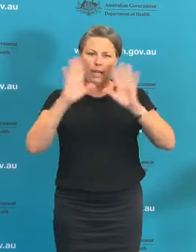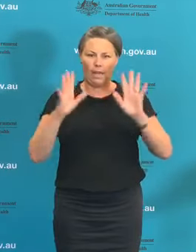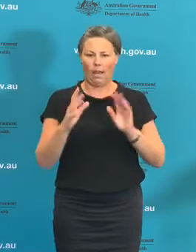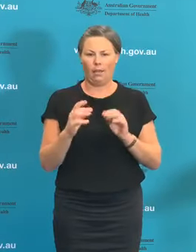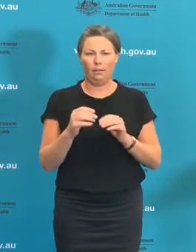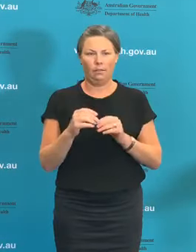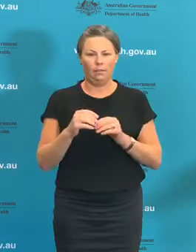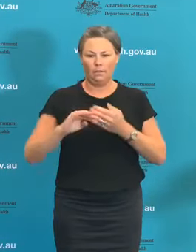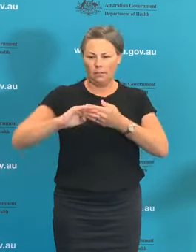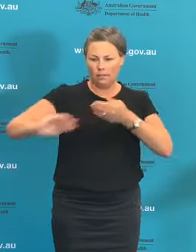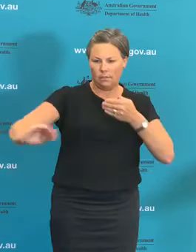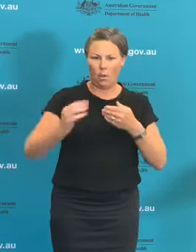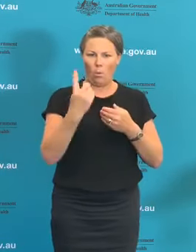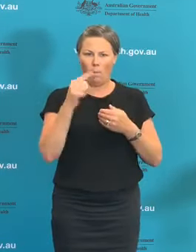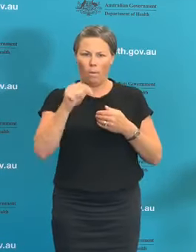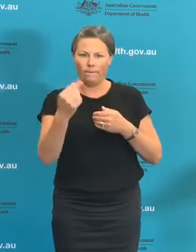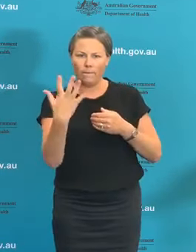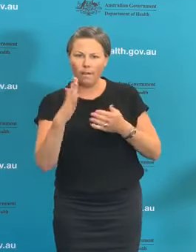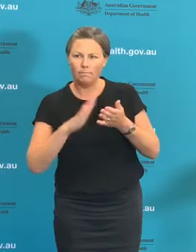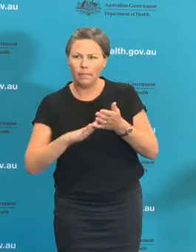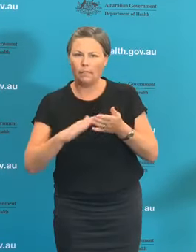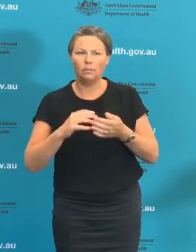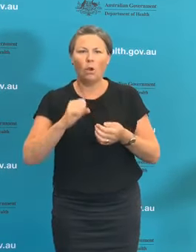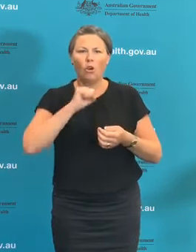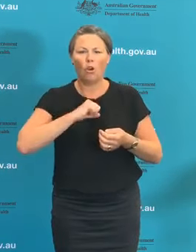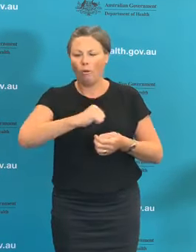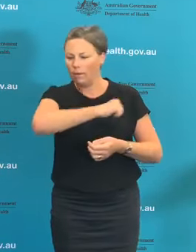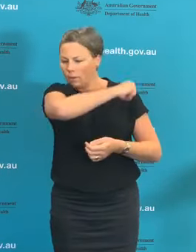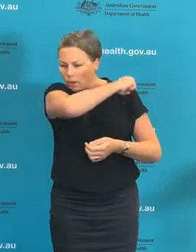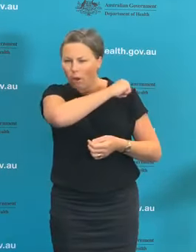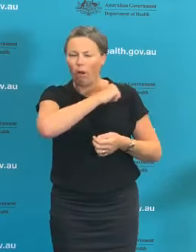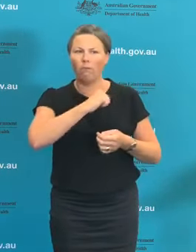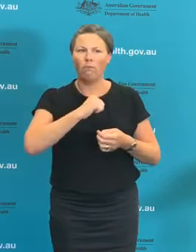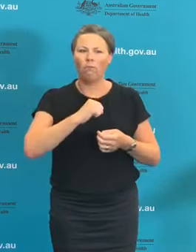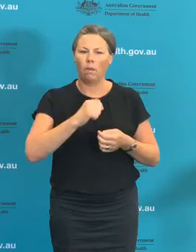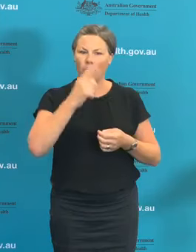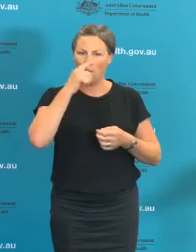hygiene, etc, that Australians know so well and it is working. But similar to